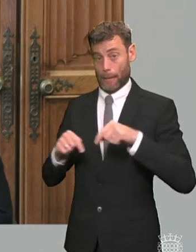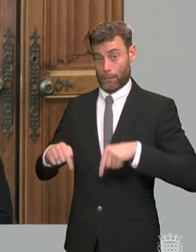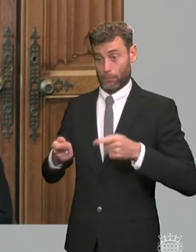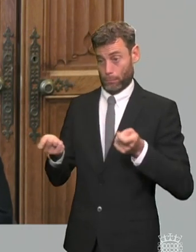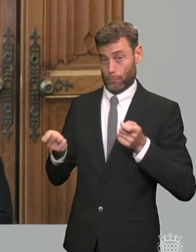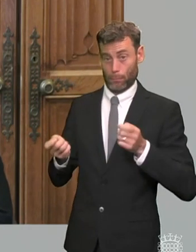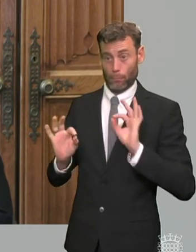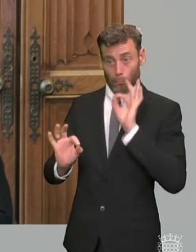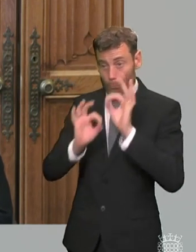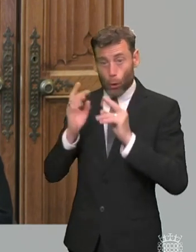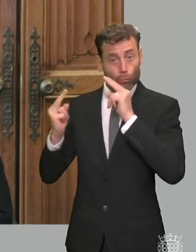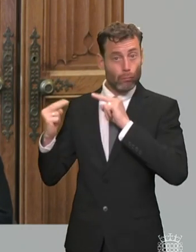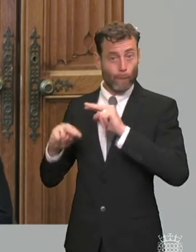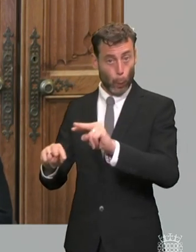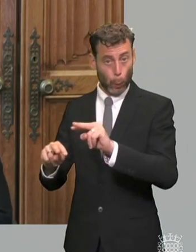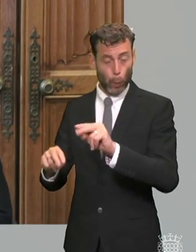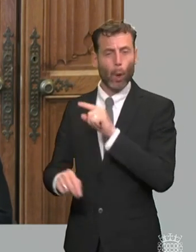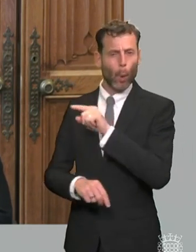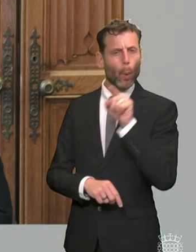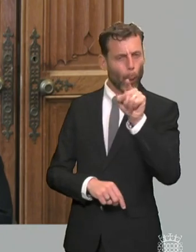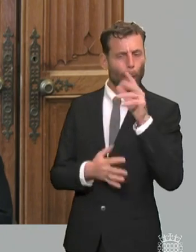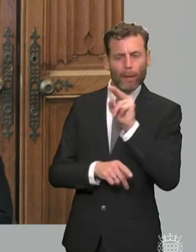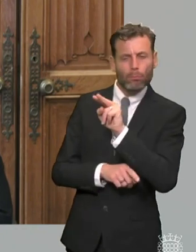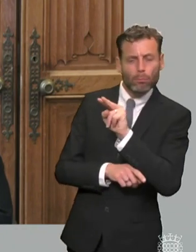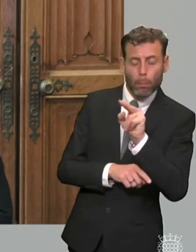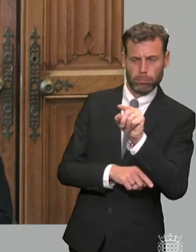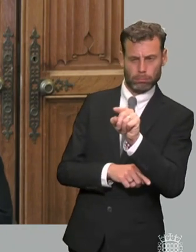about the send system uh that was not already well documented